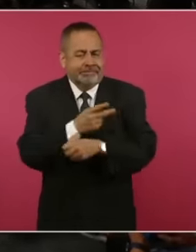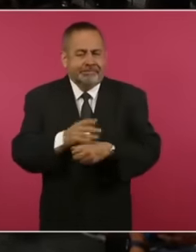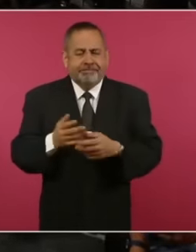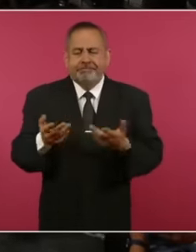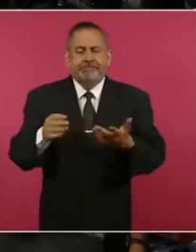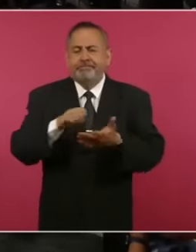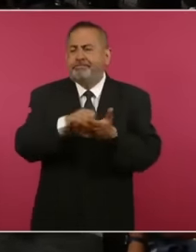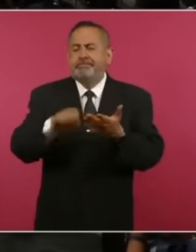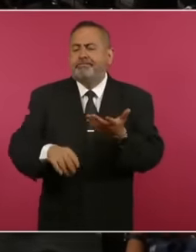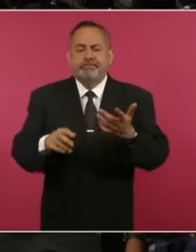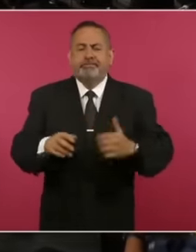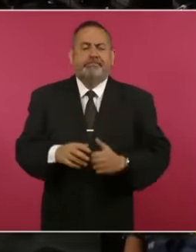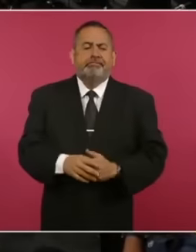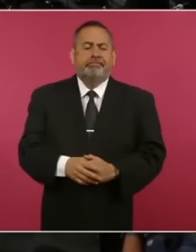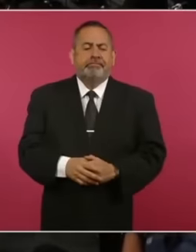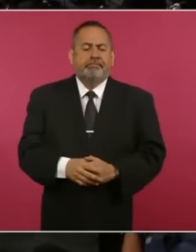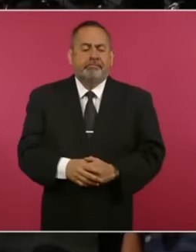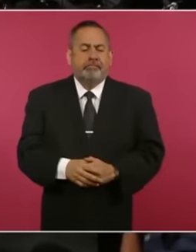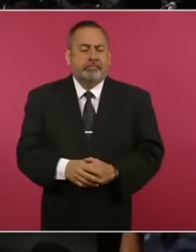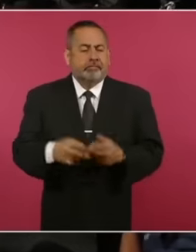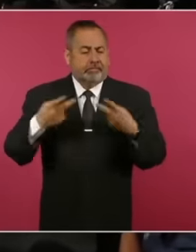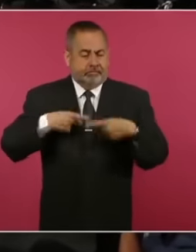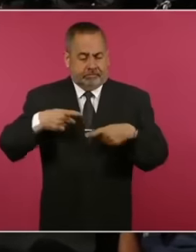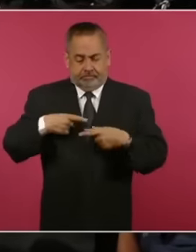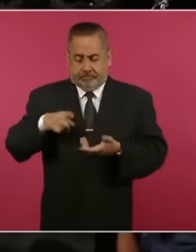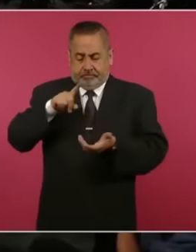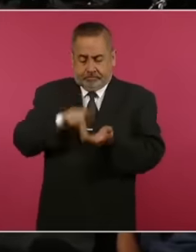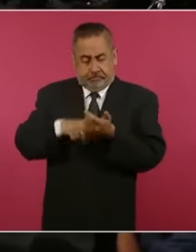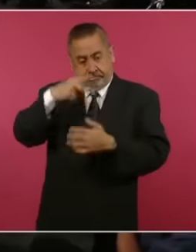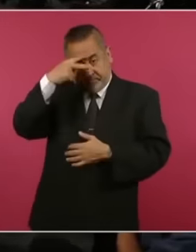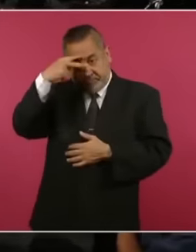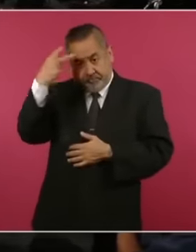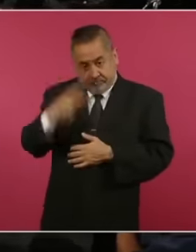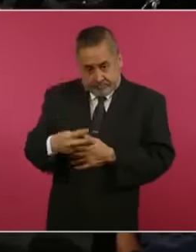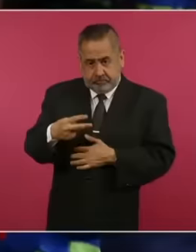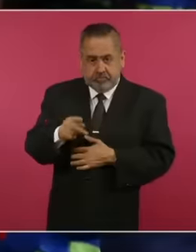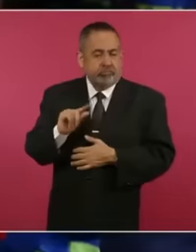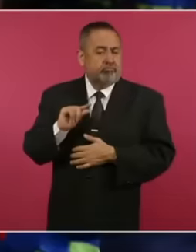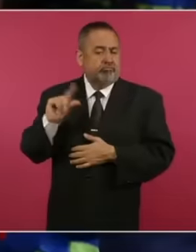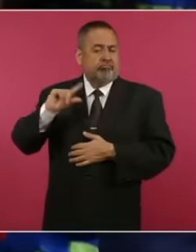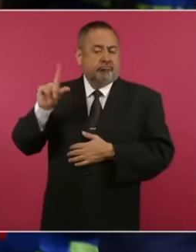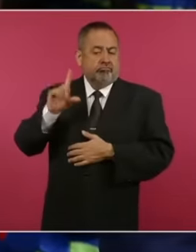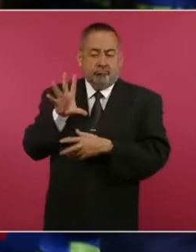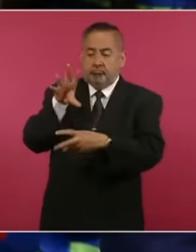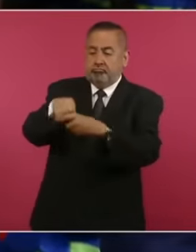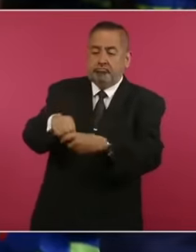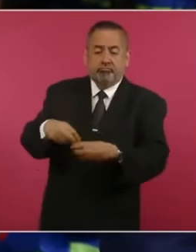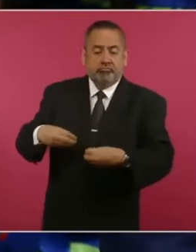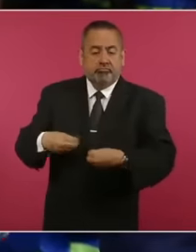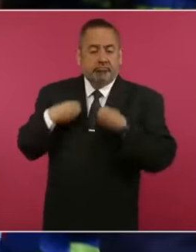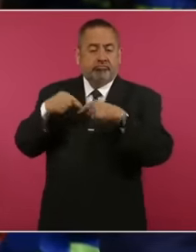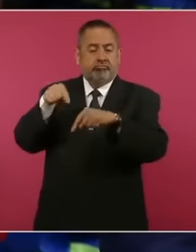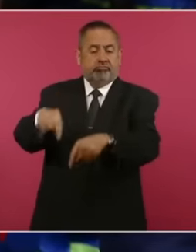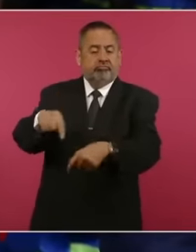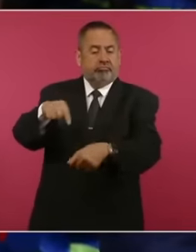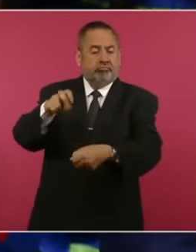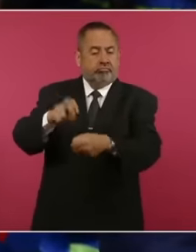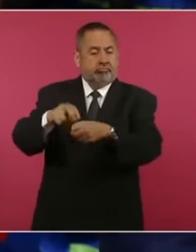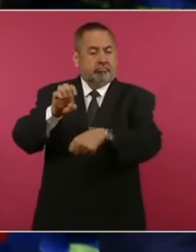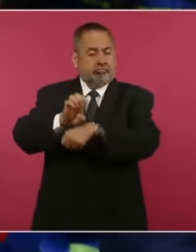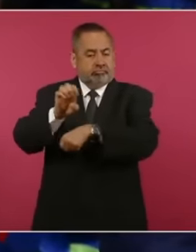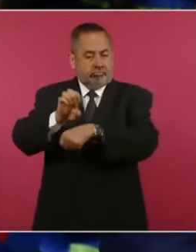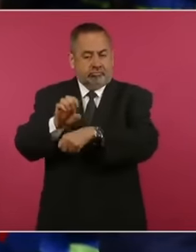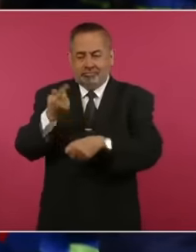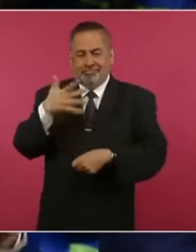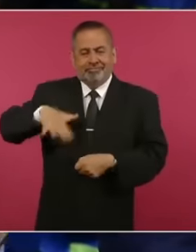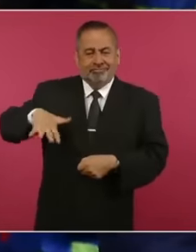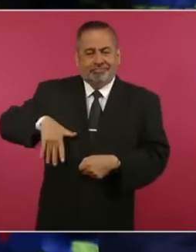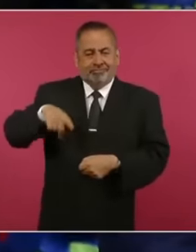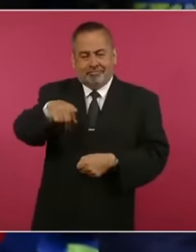eh diplomats public officials who are like what just happened with this person who